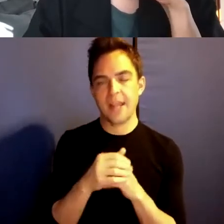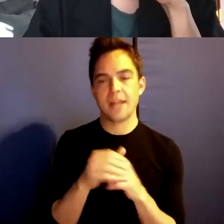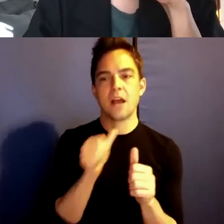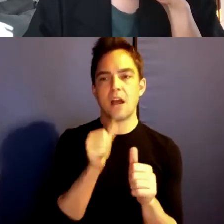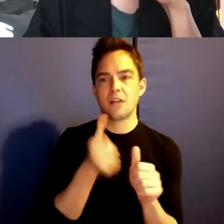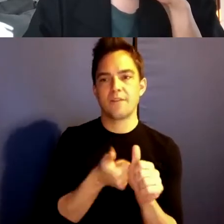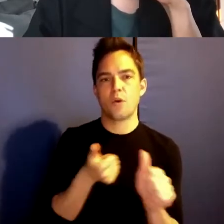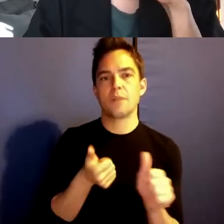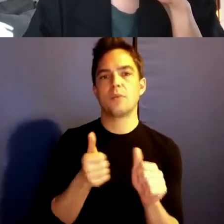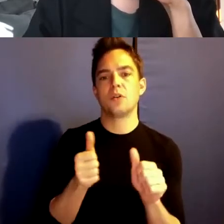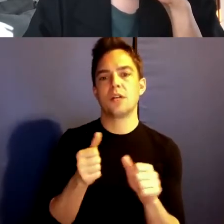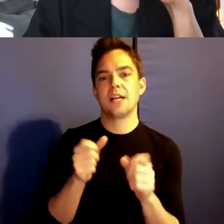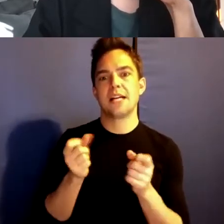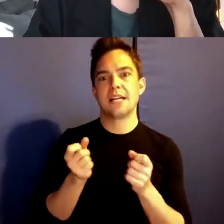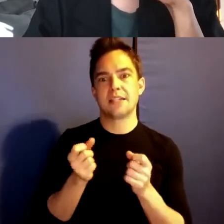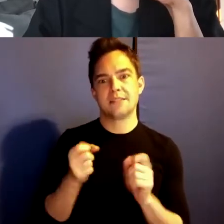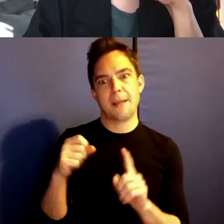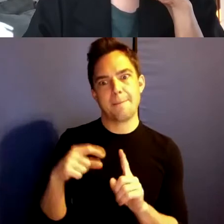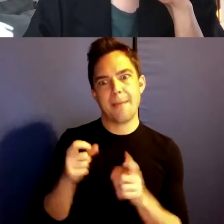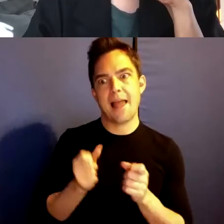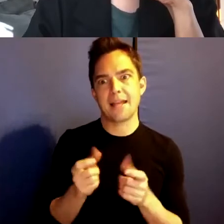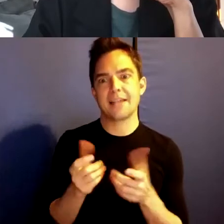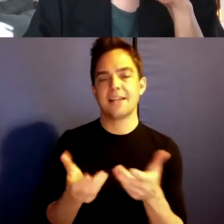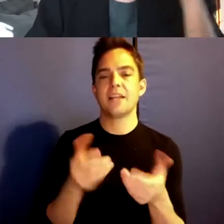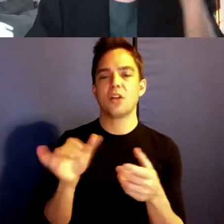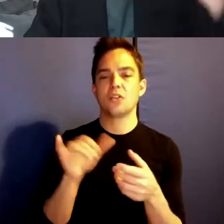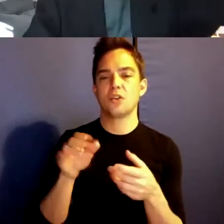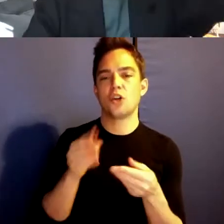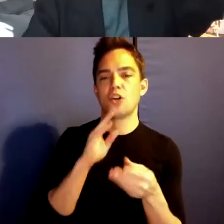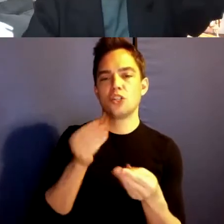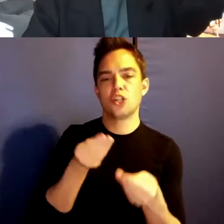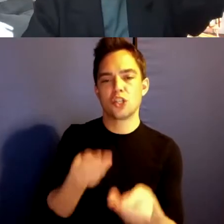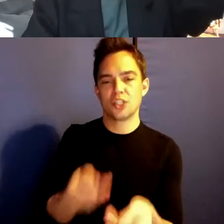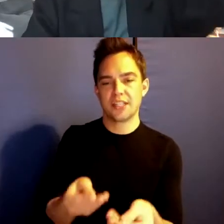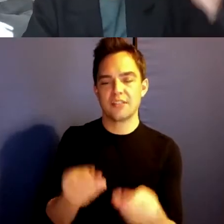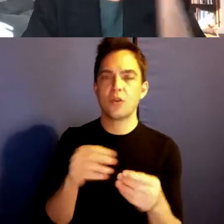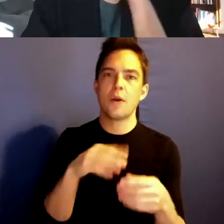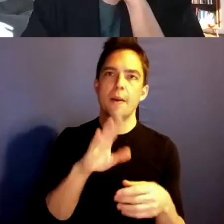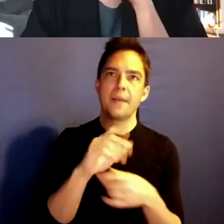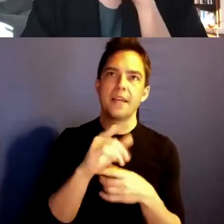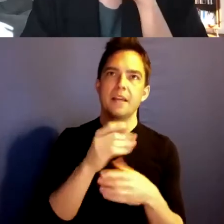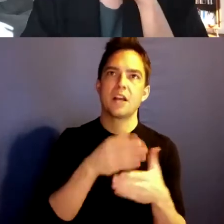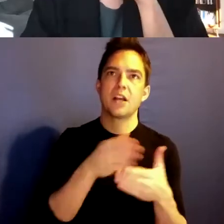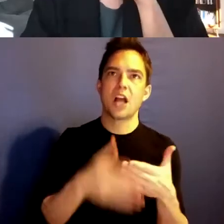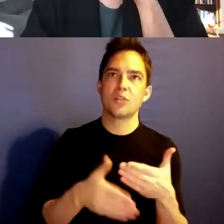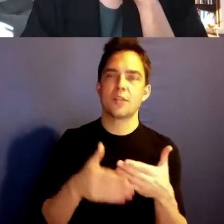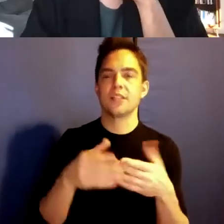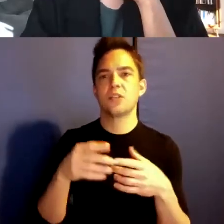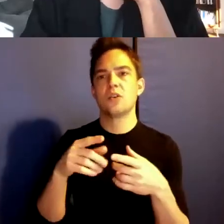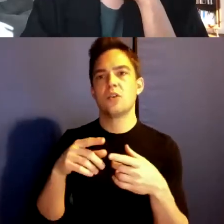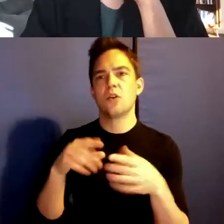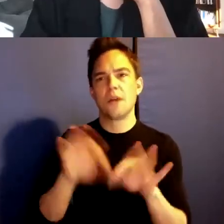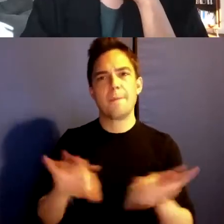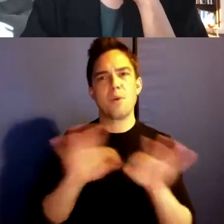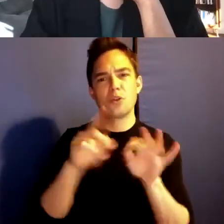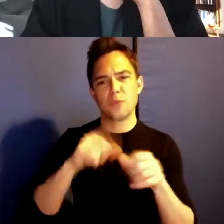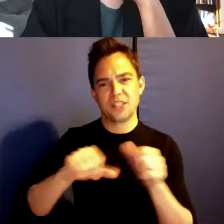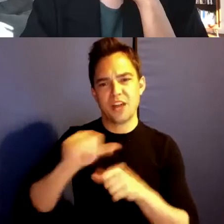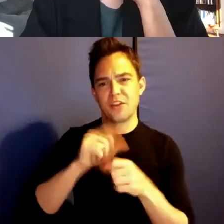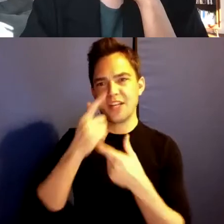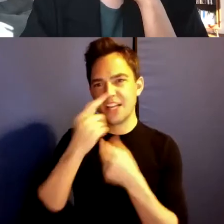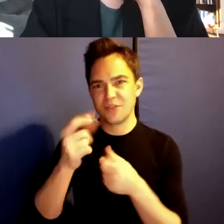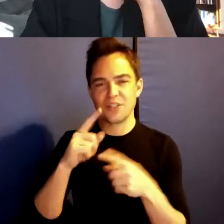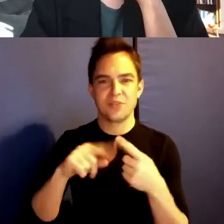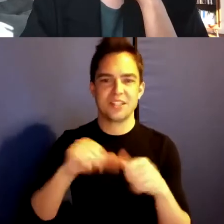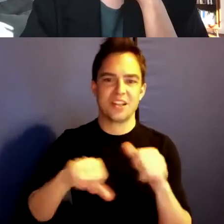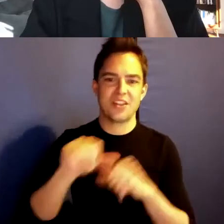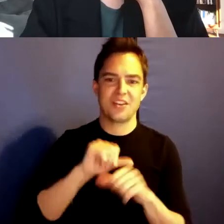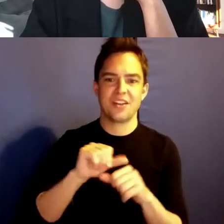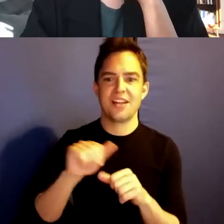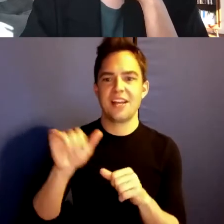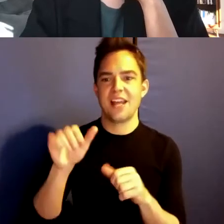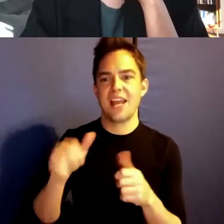I love that idea of being of consequence, of being of interest and a boot as a practice.